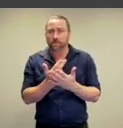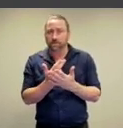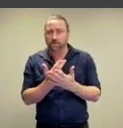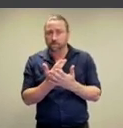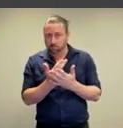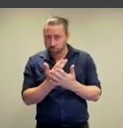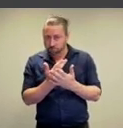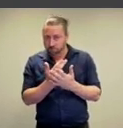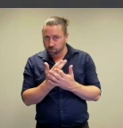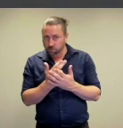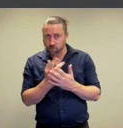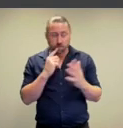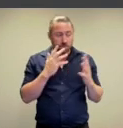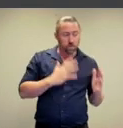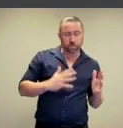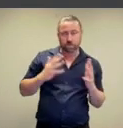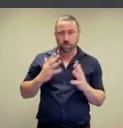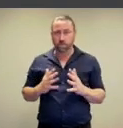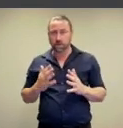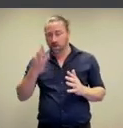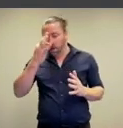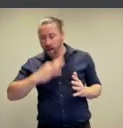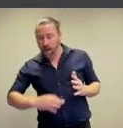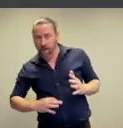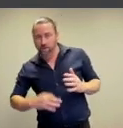in these artworks? And does it change as